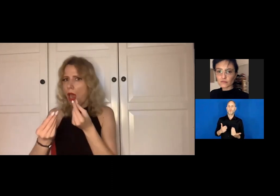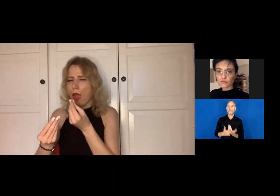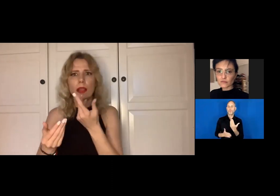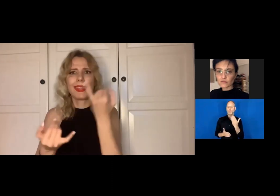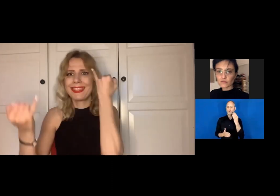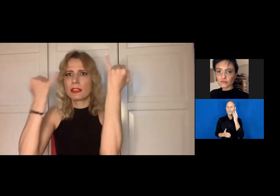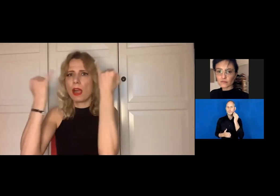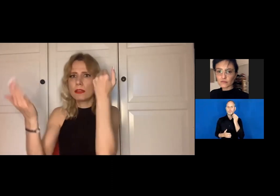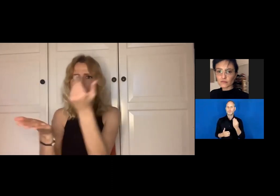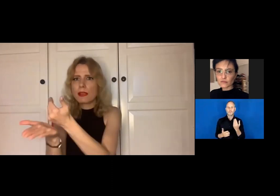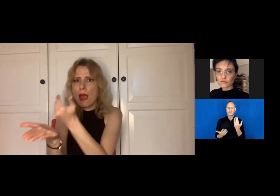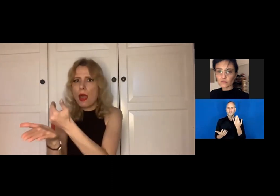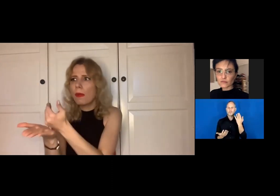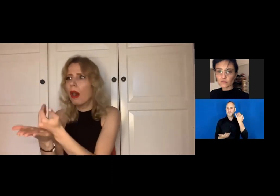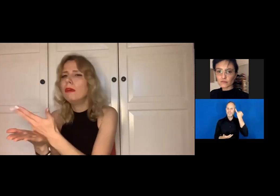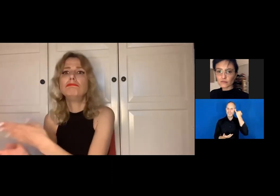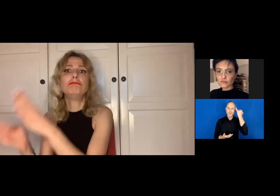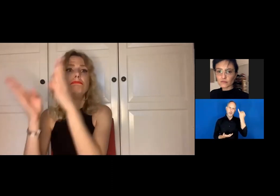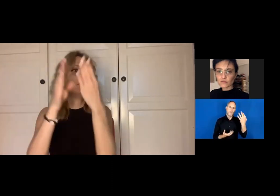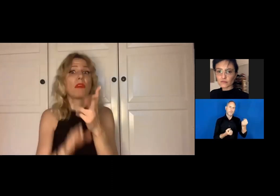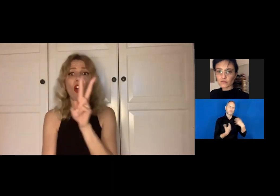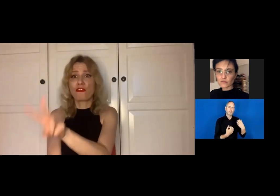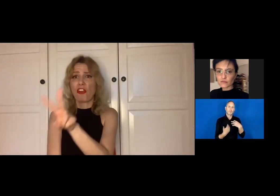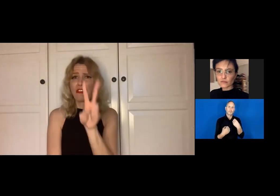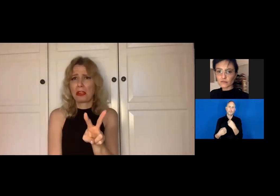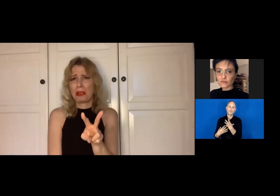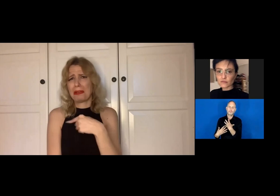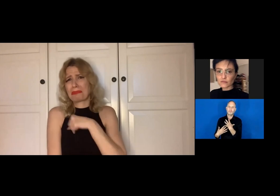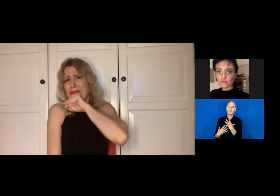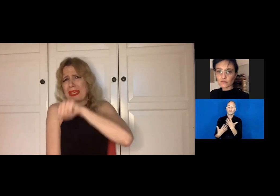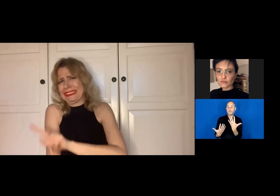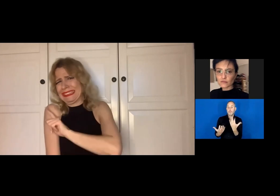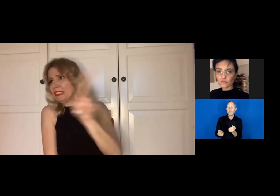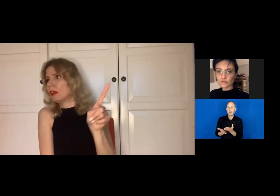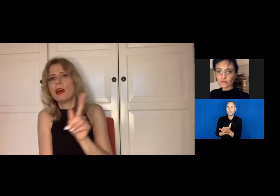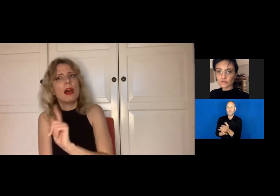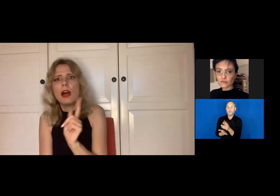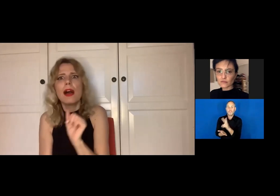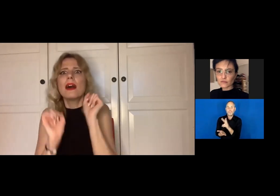And I act, like, I gather ideas. Yeah, not only...